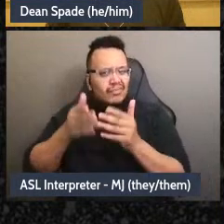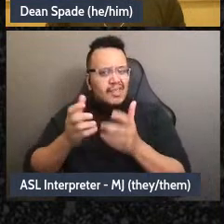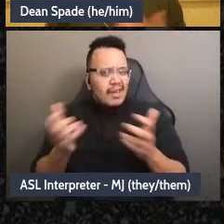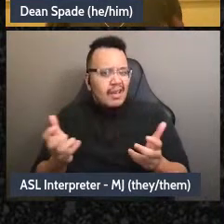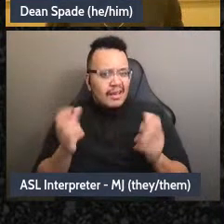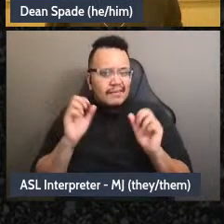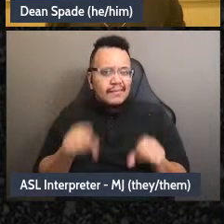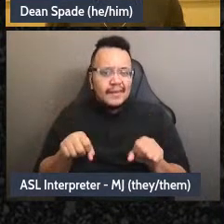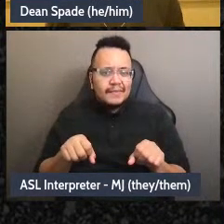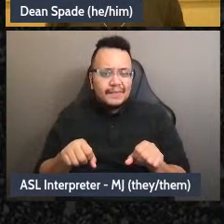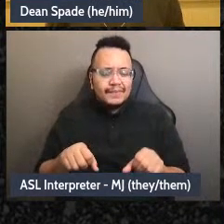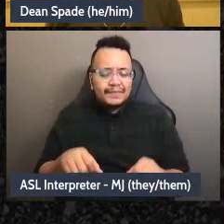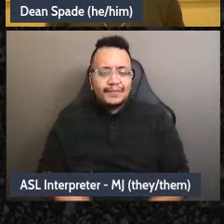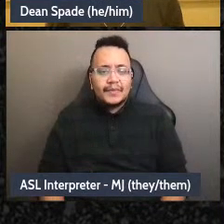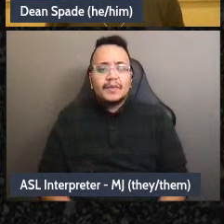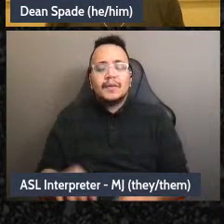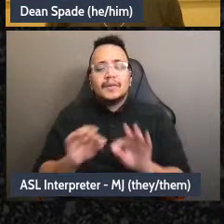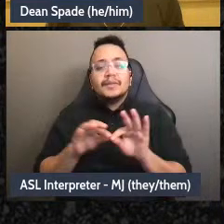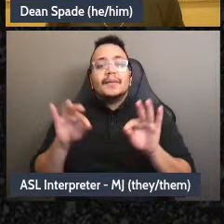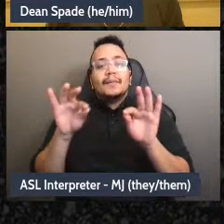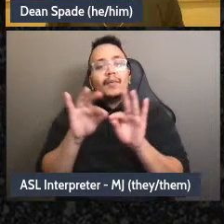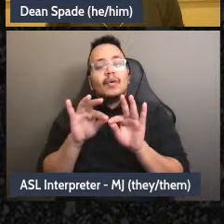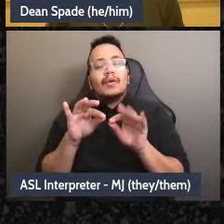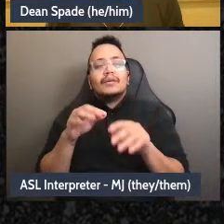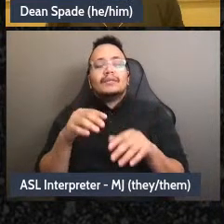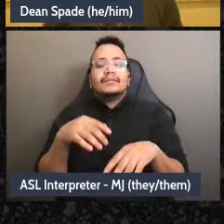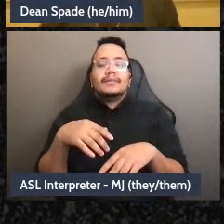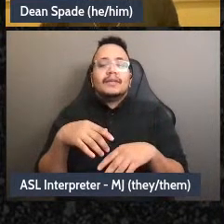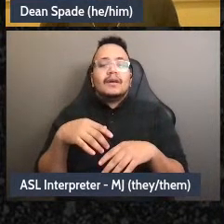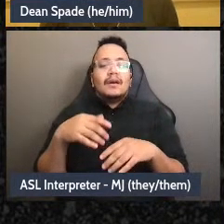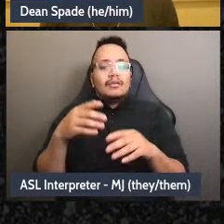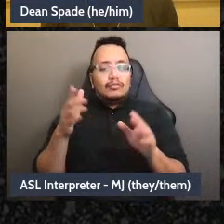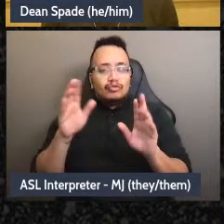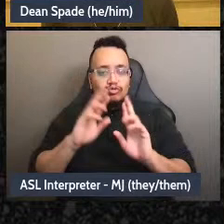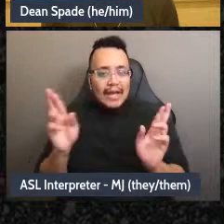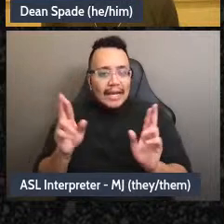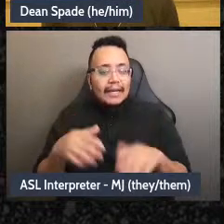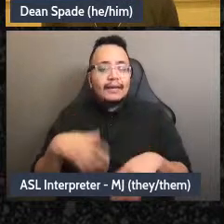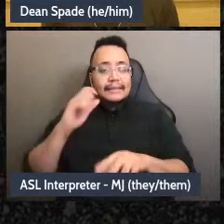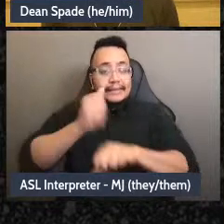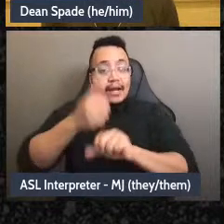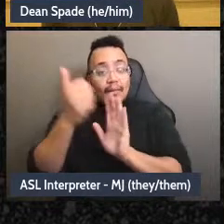and so we really need skillful facilitation and a gender prep agenda preparation and I'm